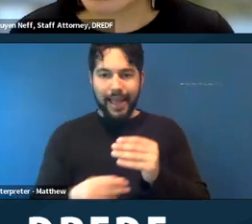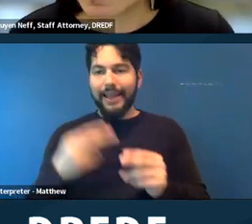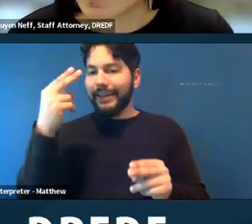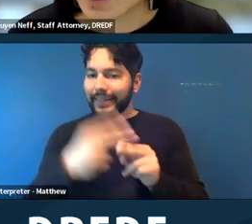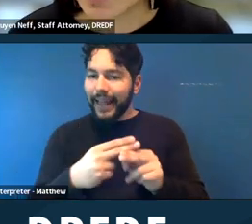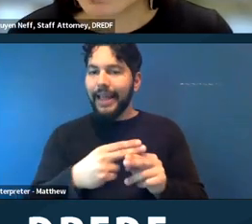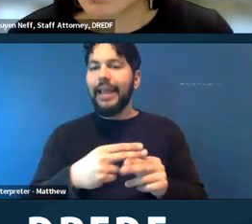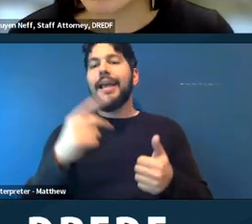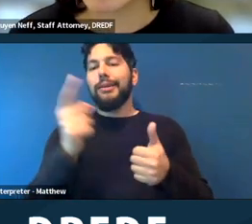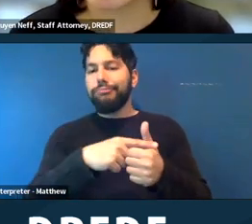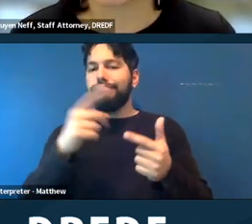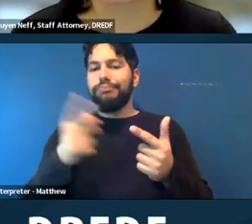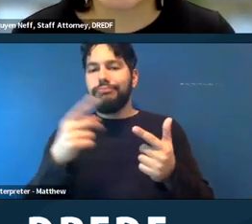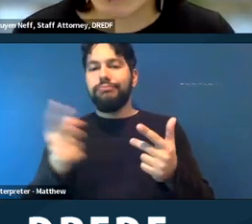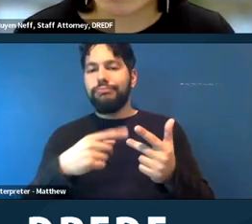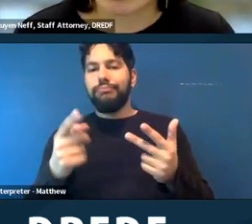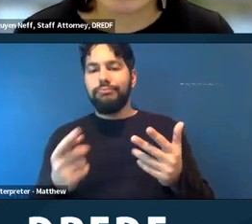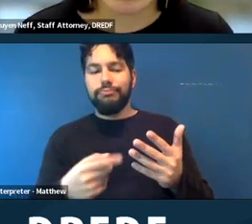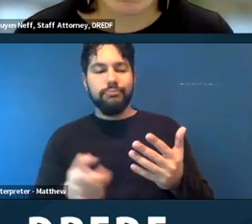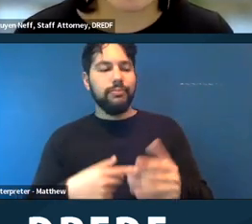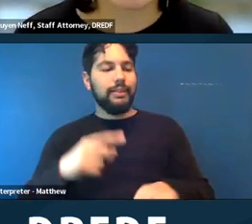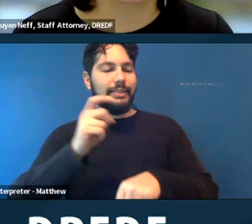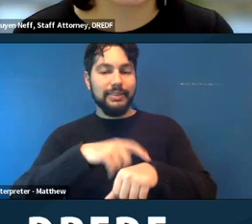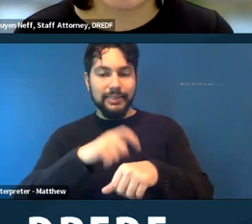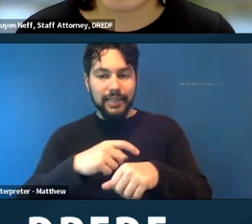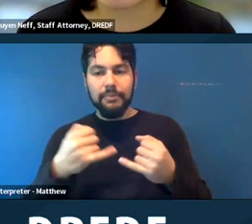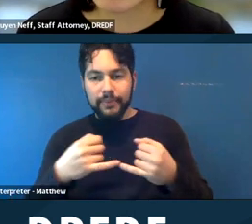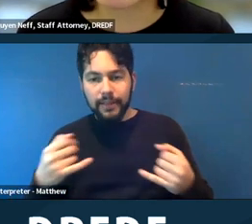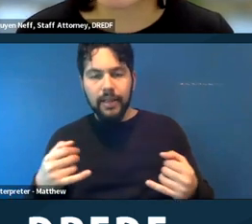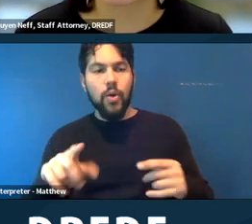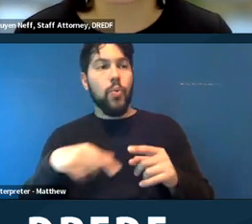give them certain time to respond. So depending on when they received this notice,